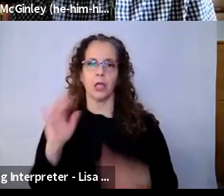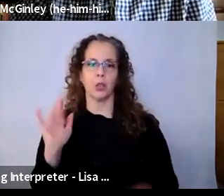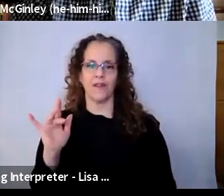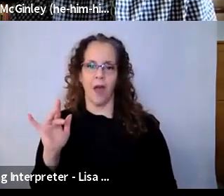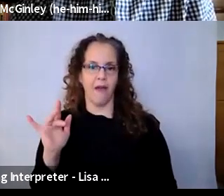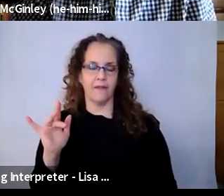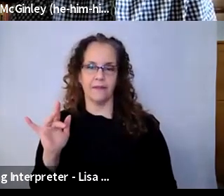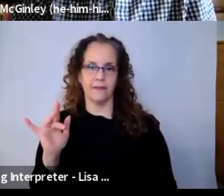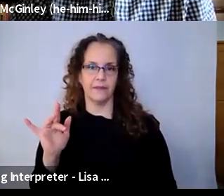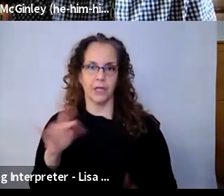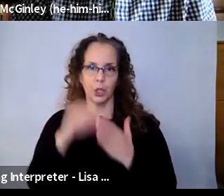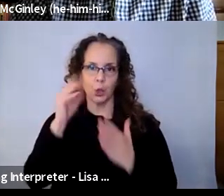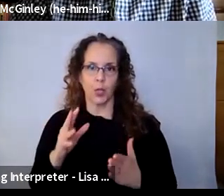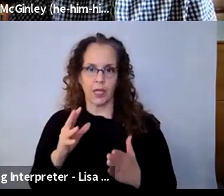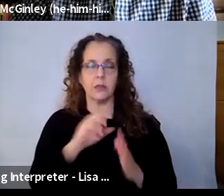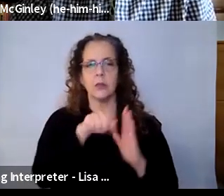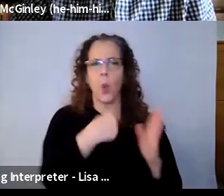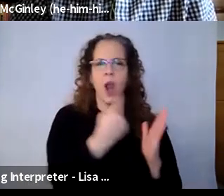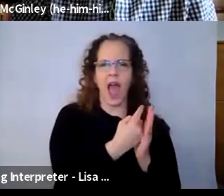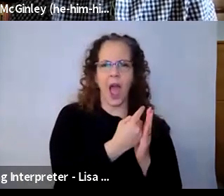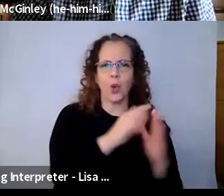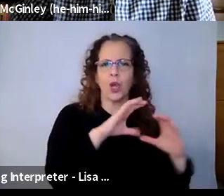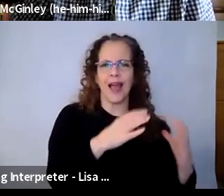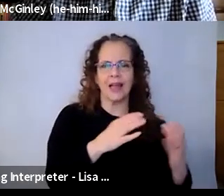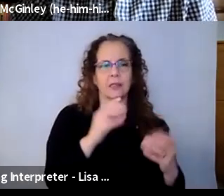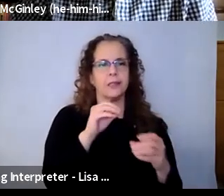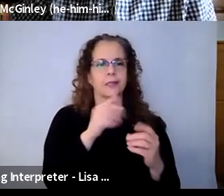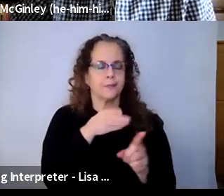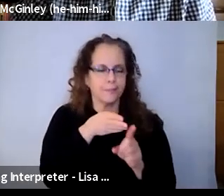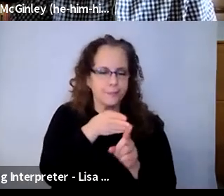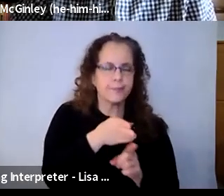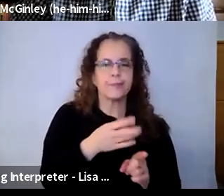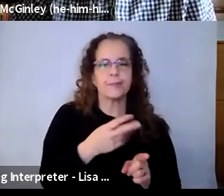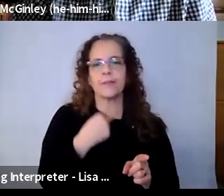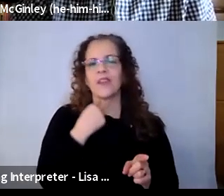hour-long workshops on voice, on acting, on shadow puppetry, on,